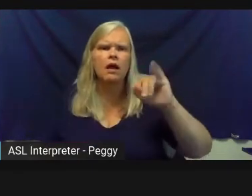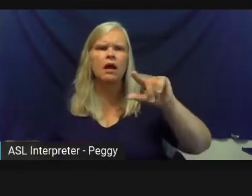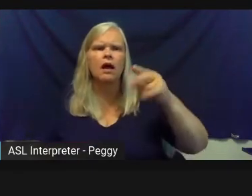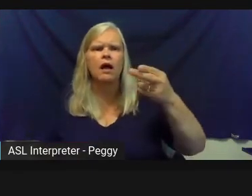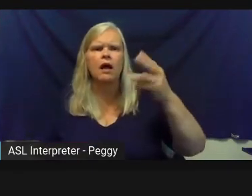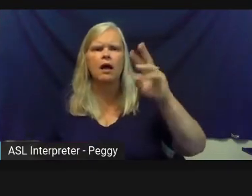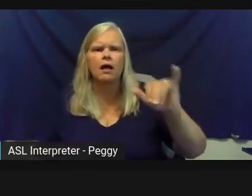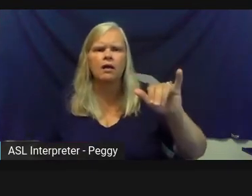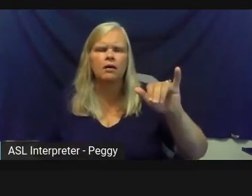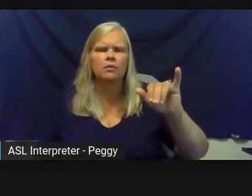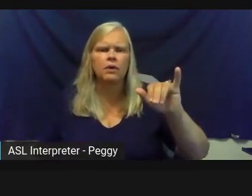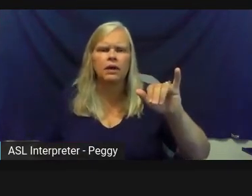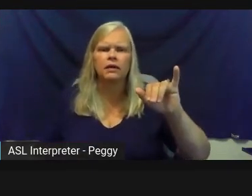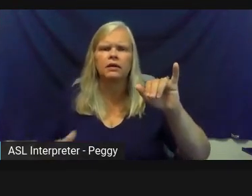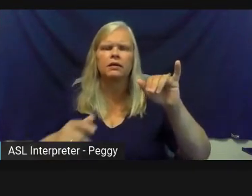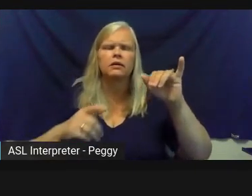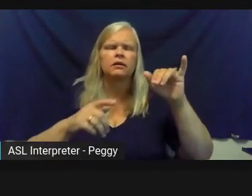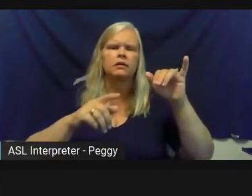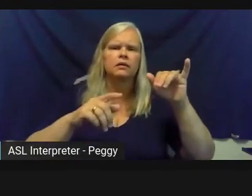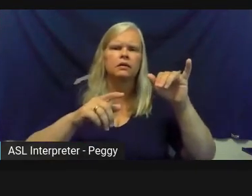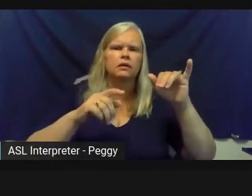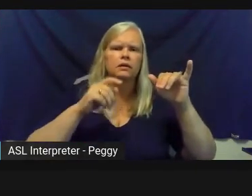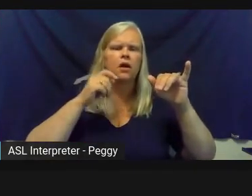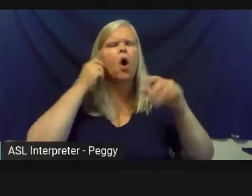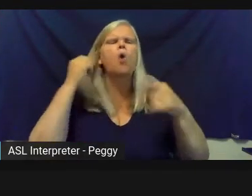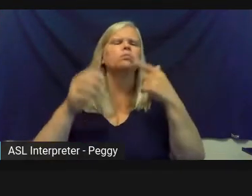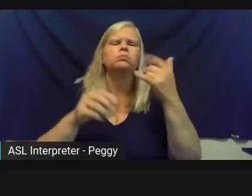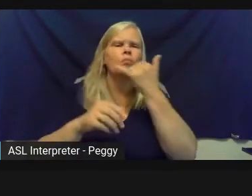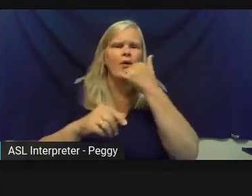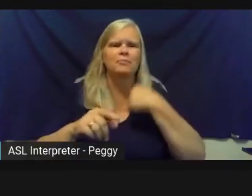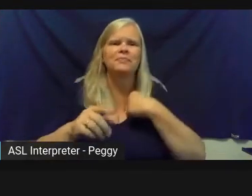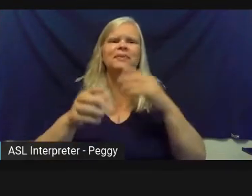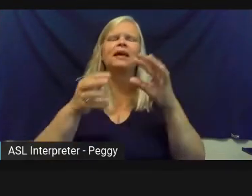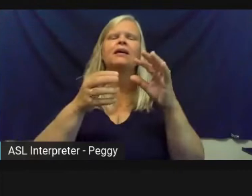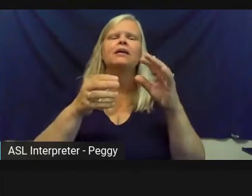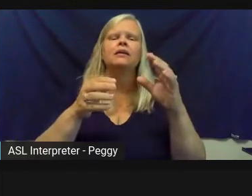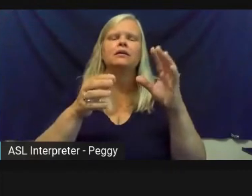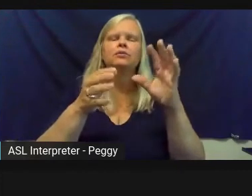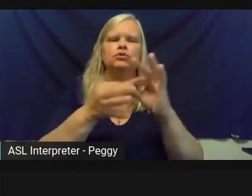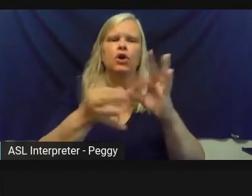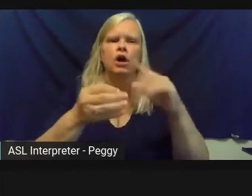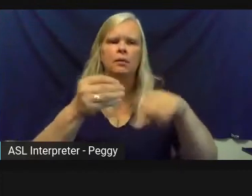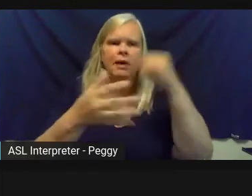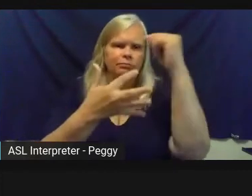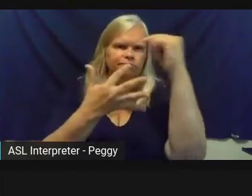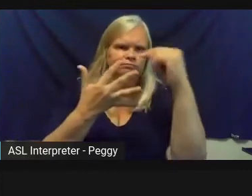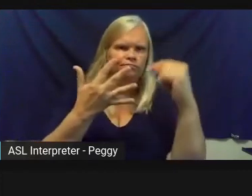to our panelists to highlight other resources they're aware of or that they may have.